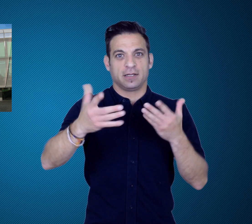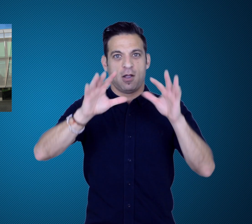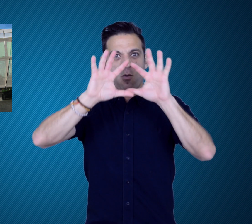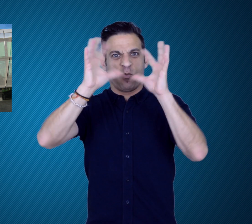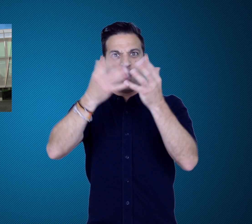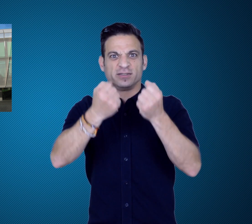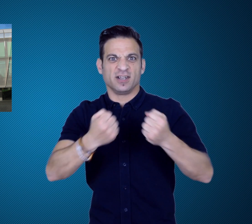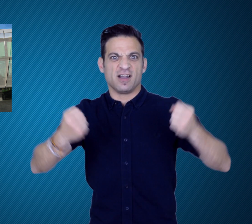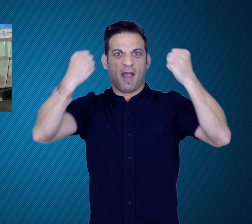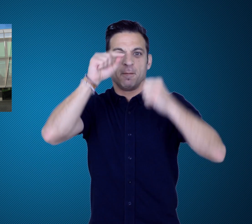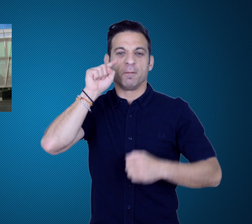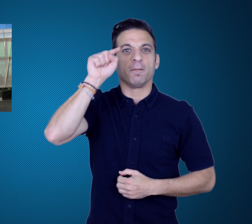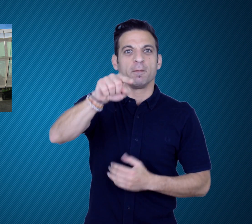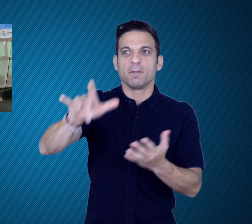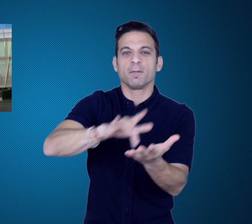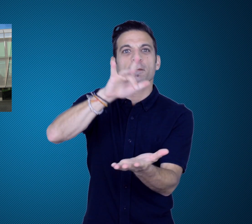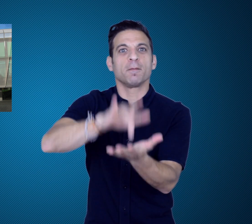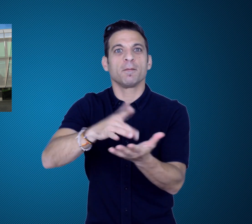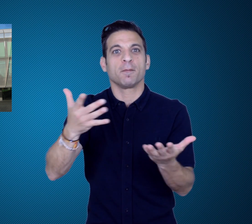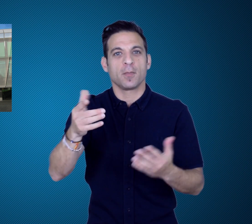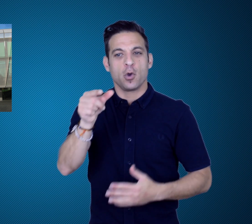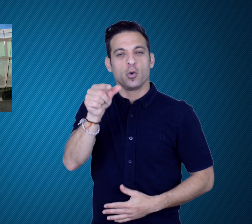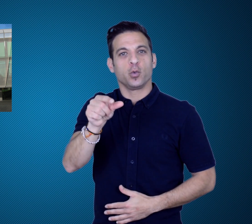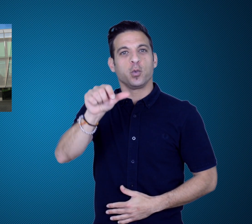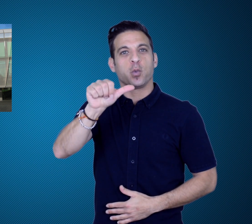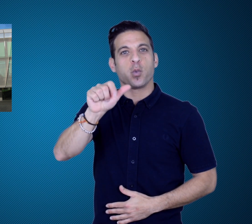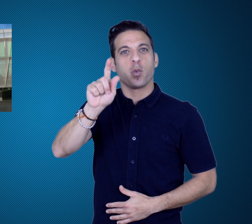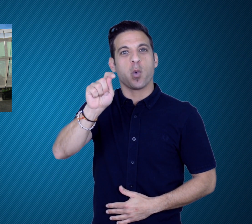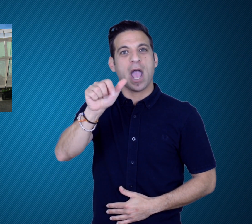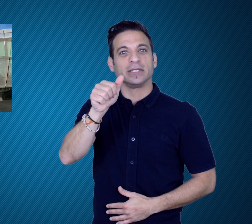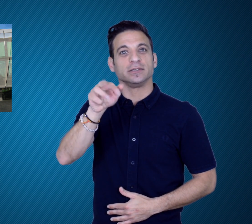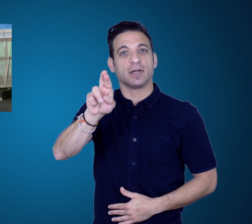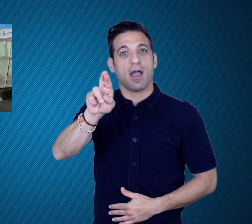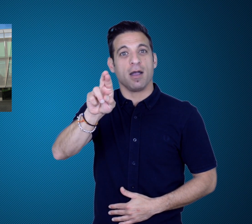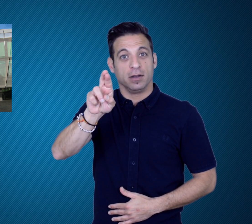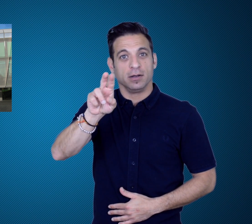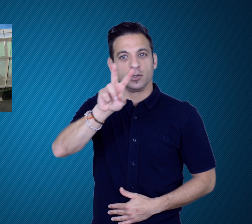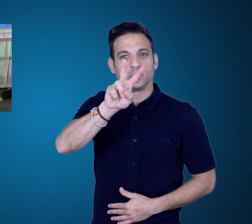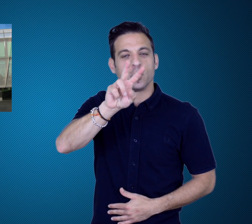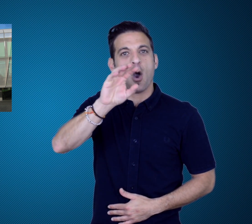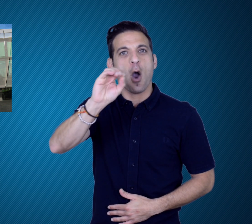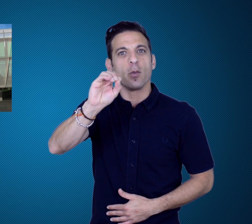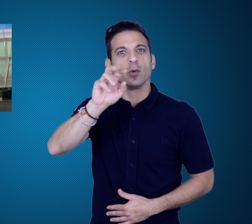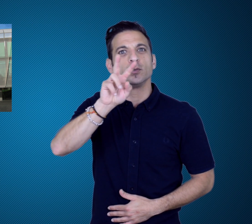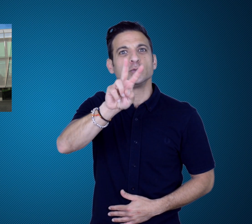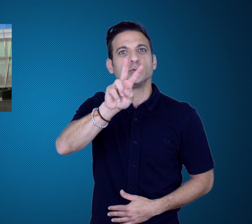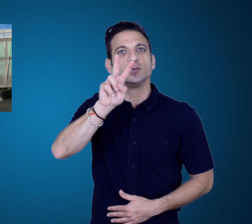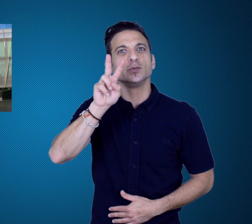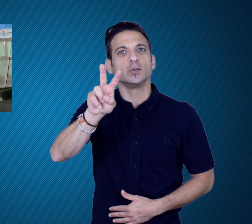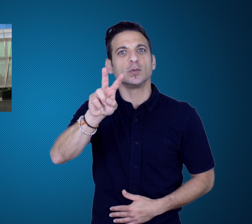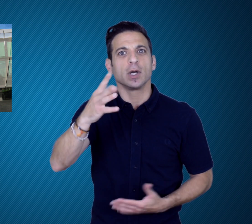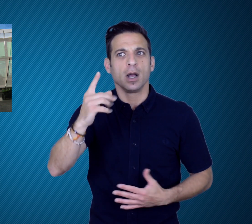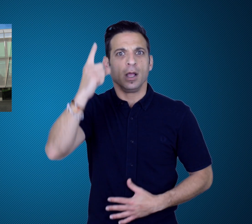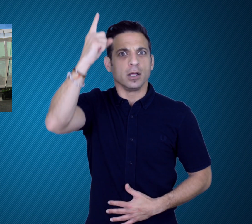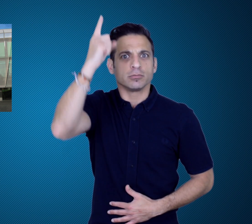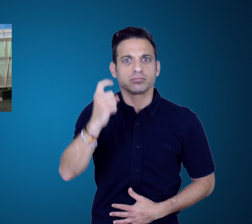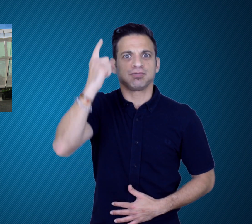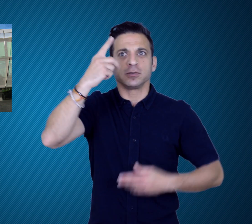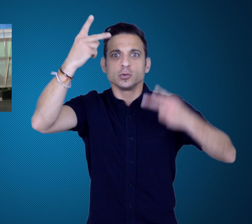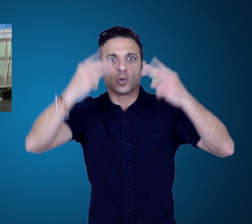The next World Cup will be hosted in Qatar in 2022,